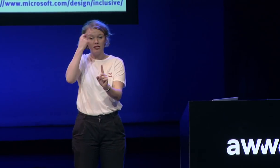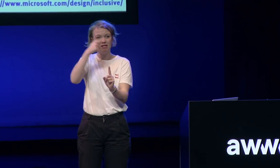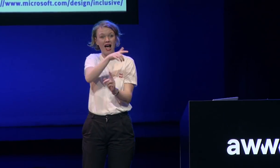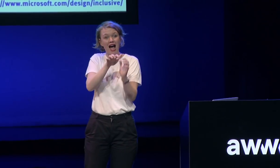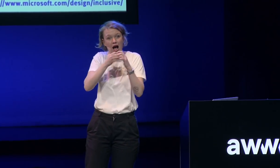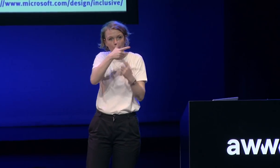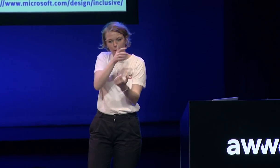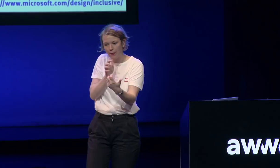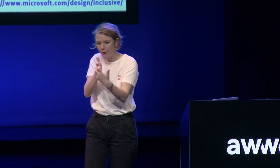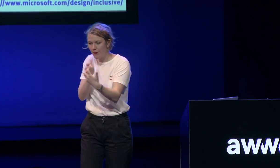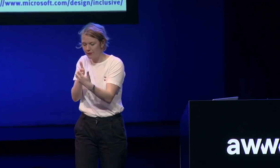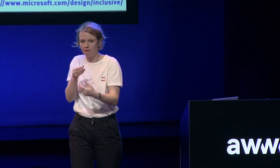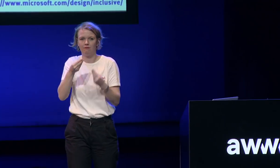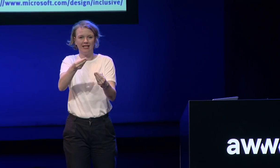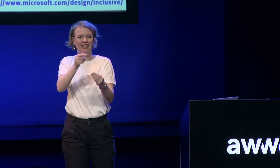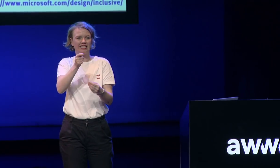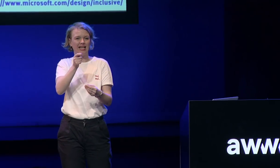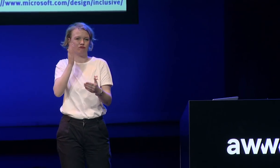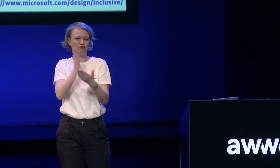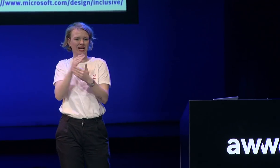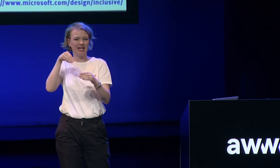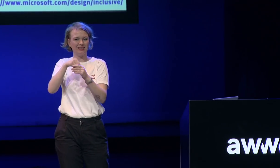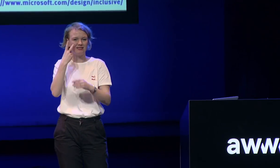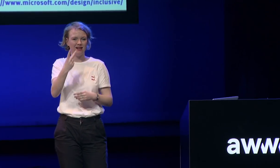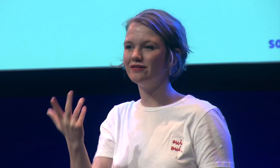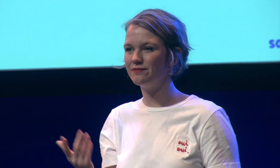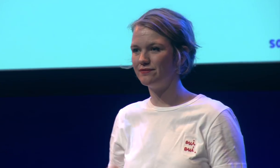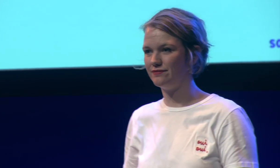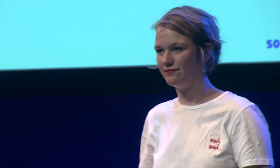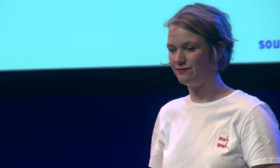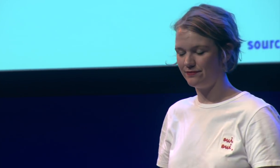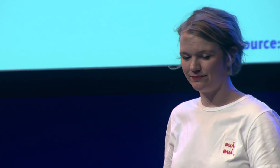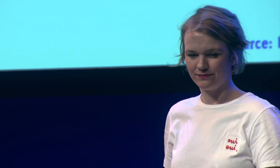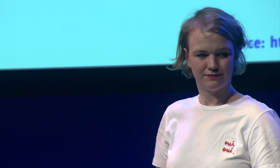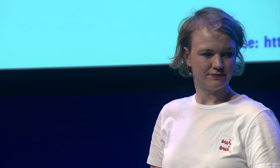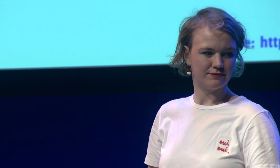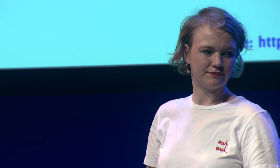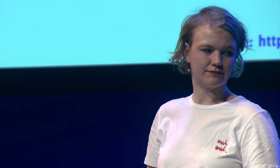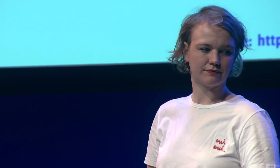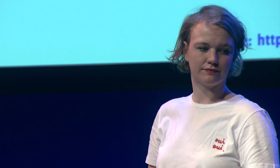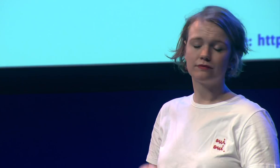adapting to different settings and if we know how these these adaptations these